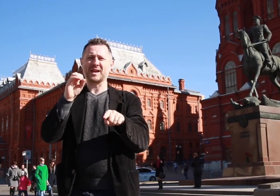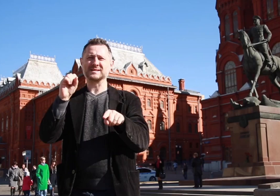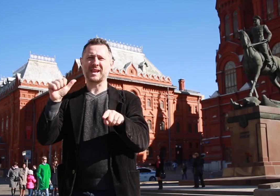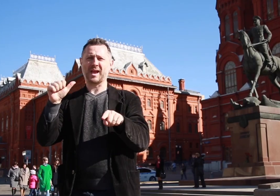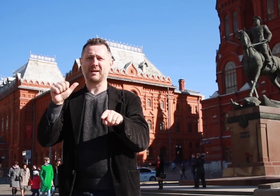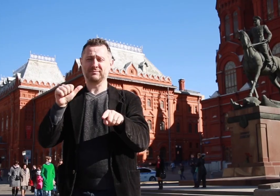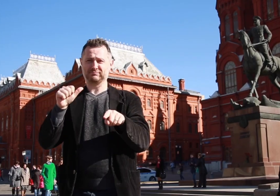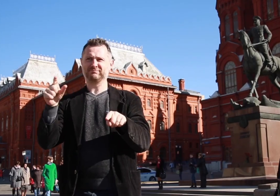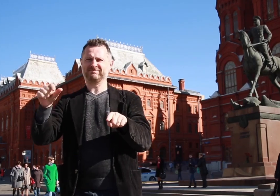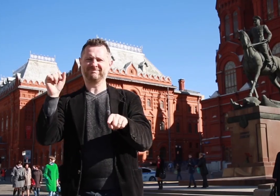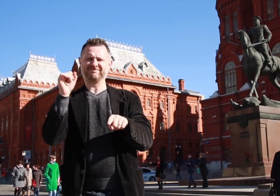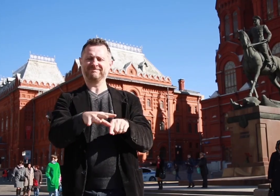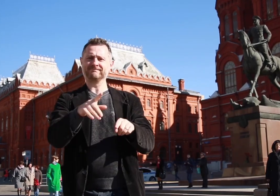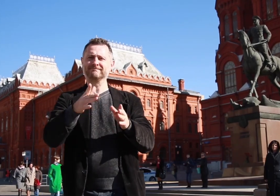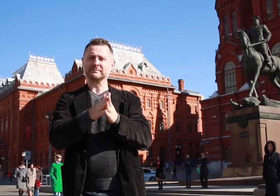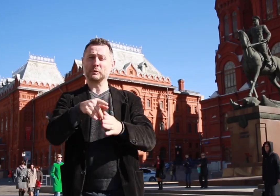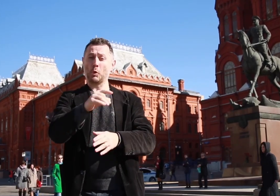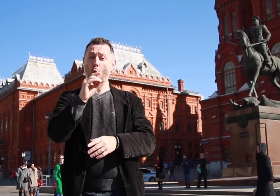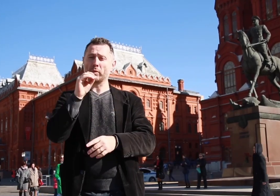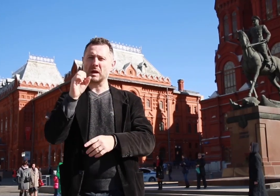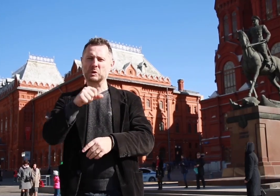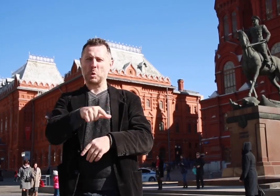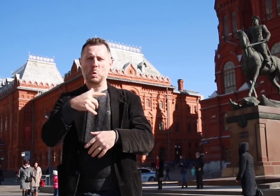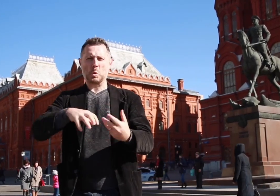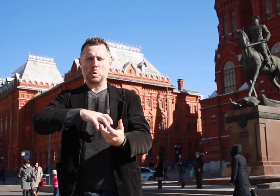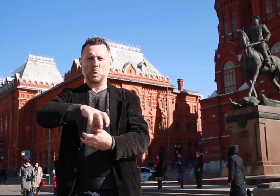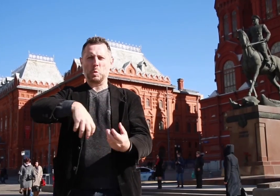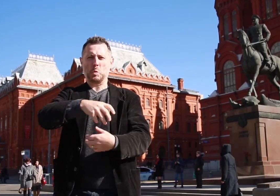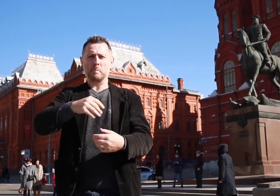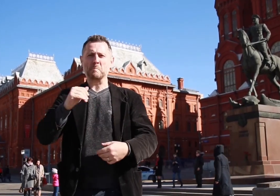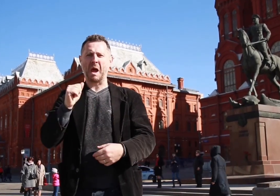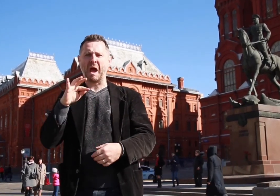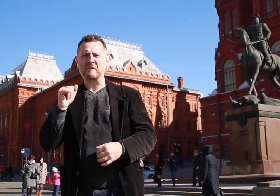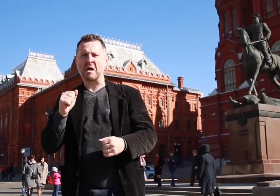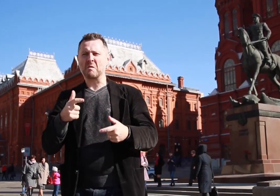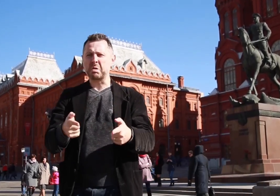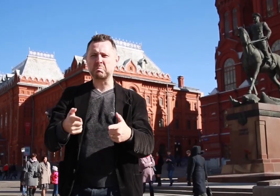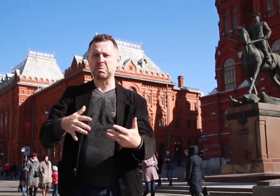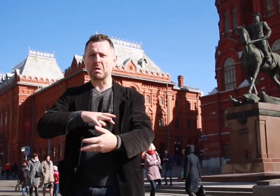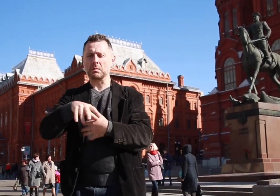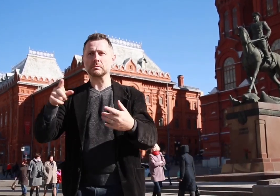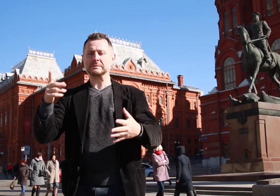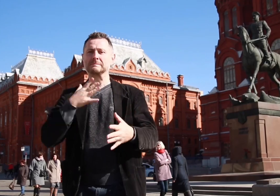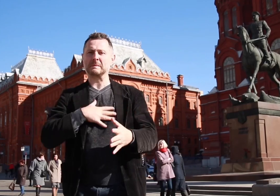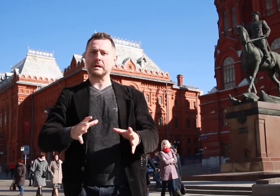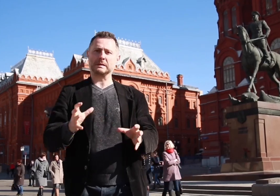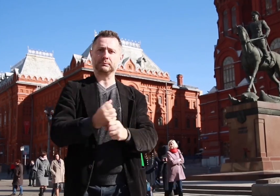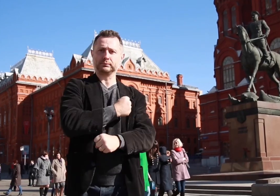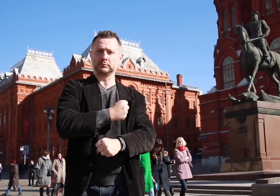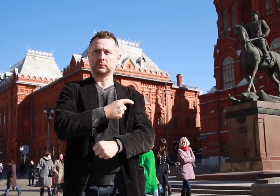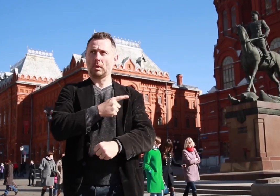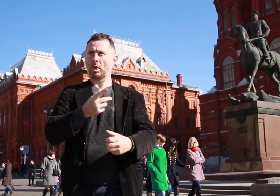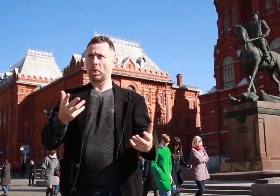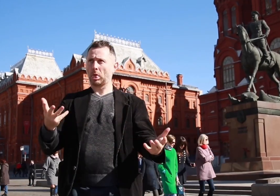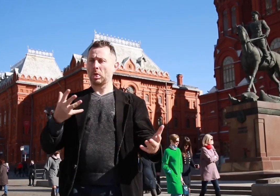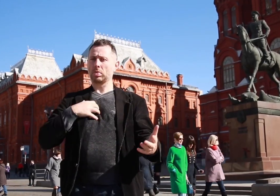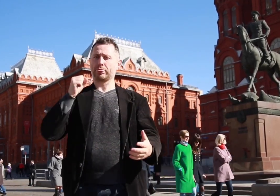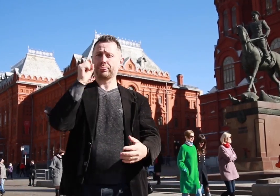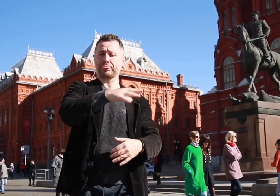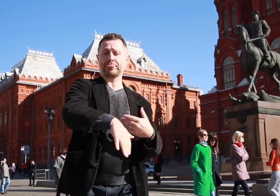city of Odessa in Ukraine, which was a very rough place, to clear out the local